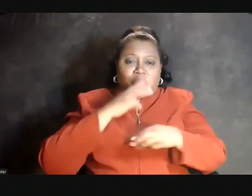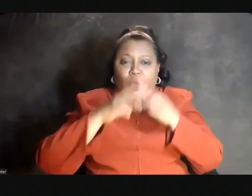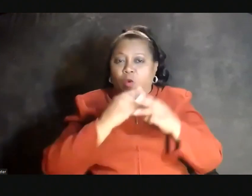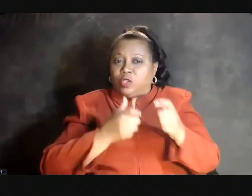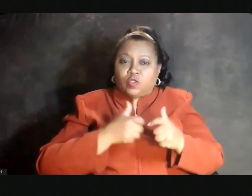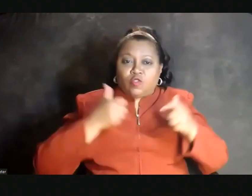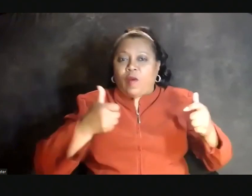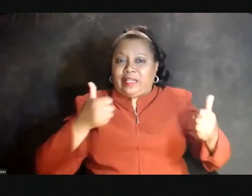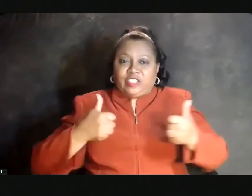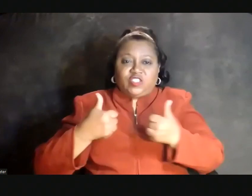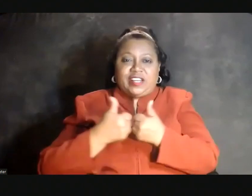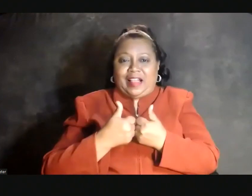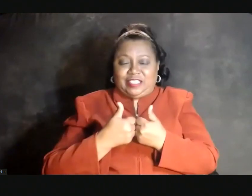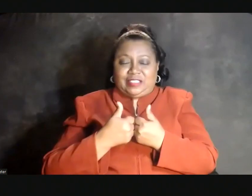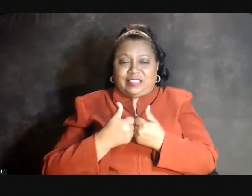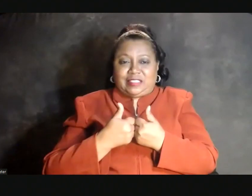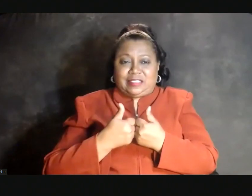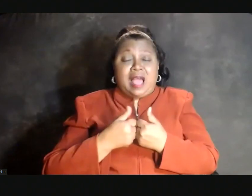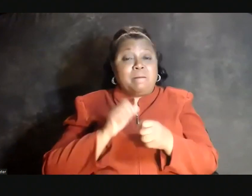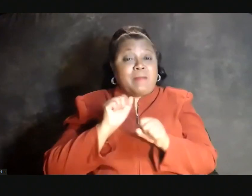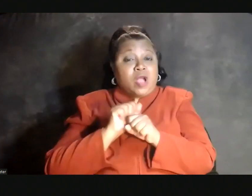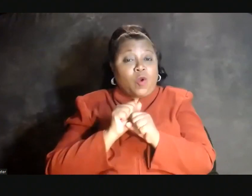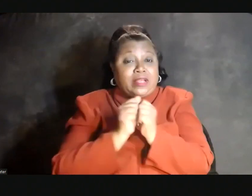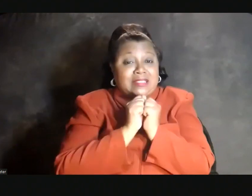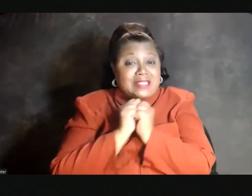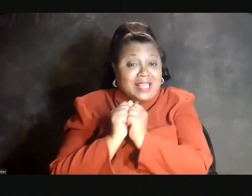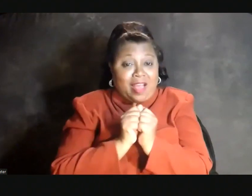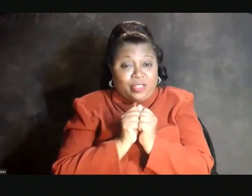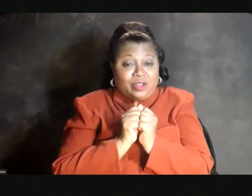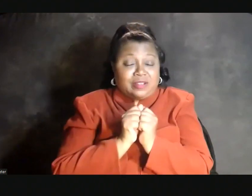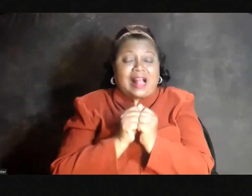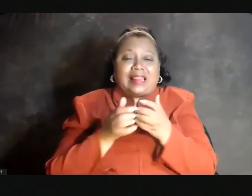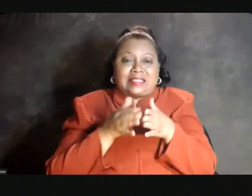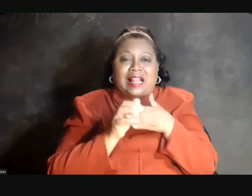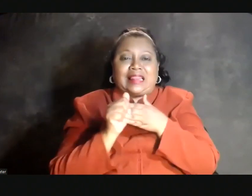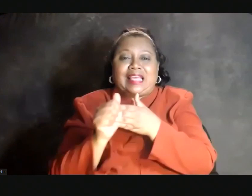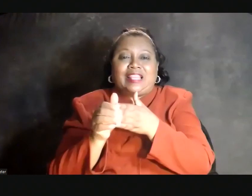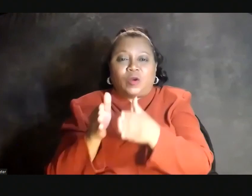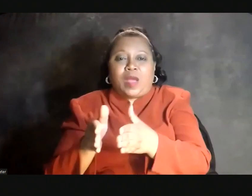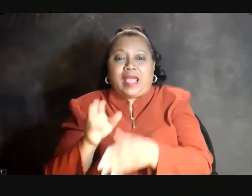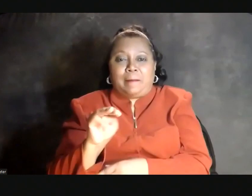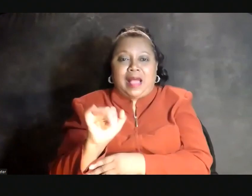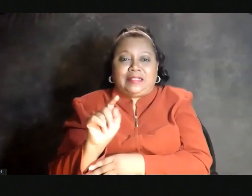challenges. By working together, let's lead the way, MIT.